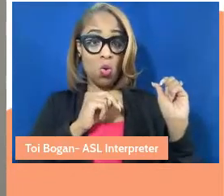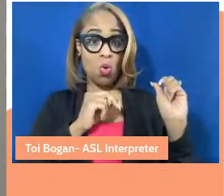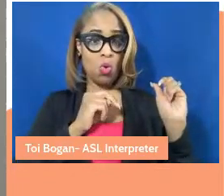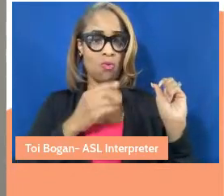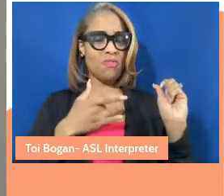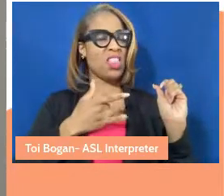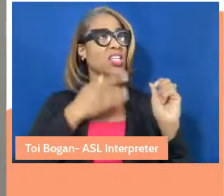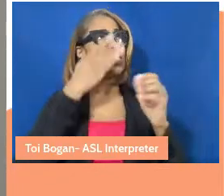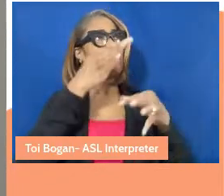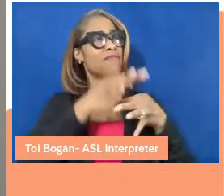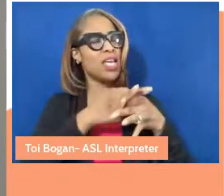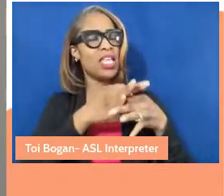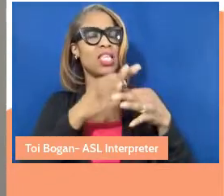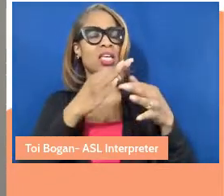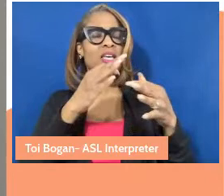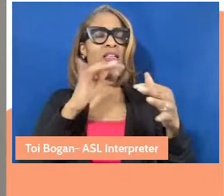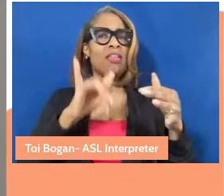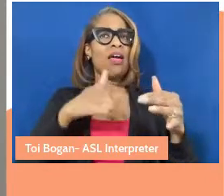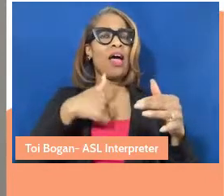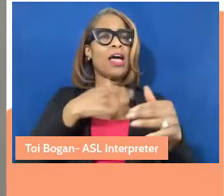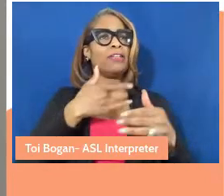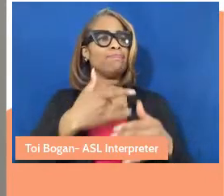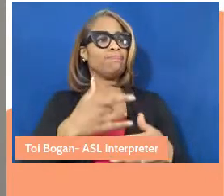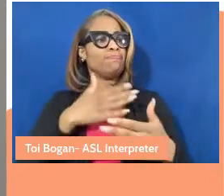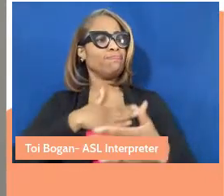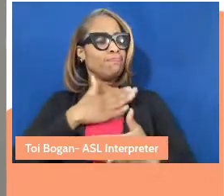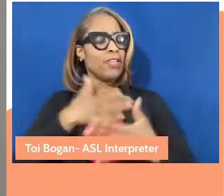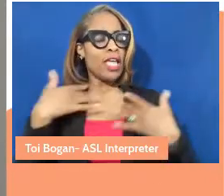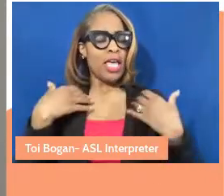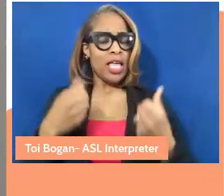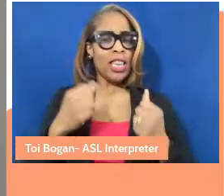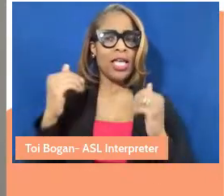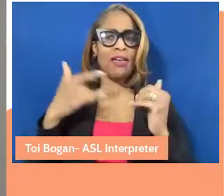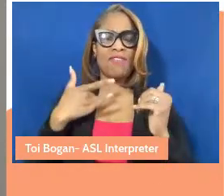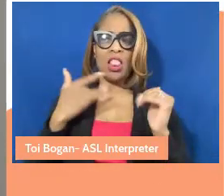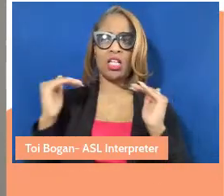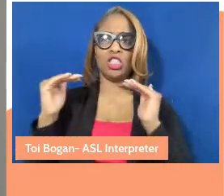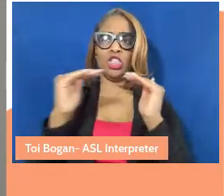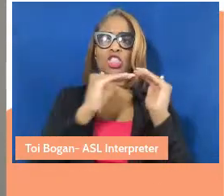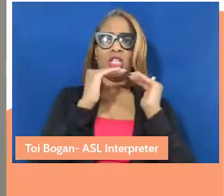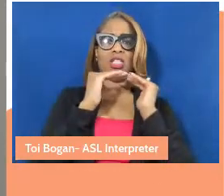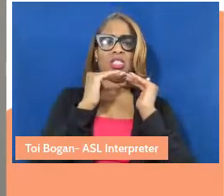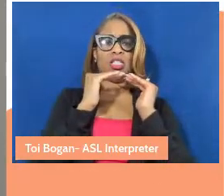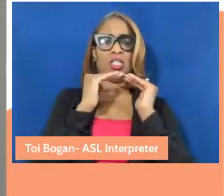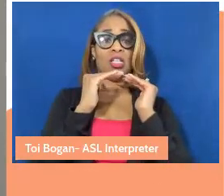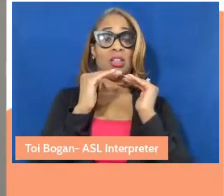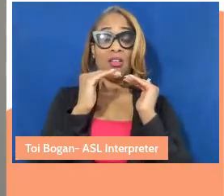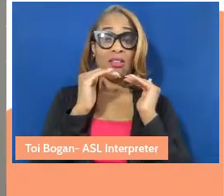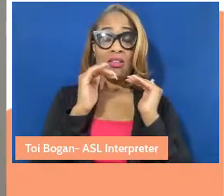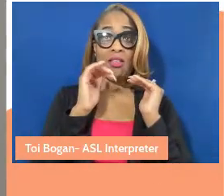that is caring and joyful and healing and just. This project is inviting me back to that space.